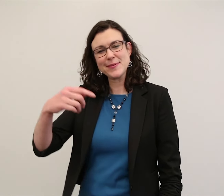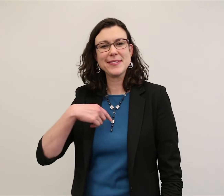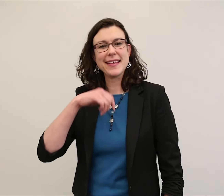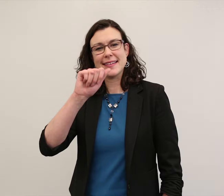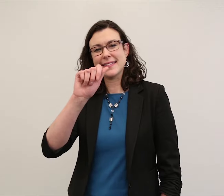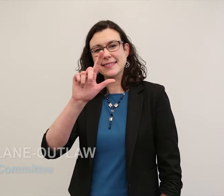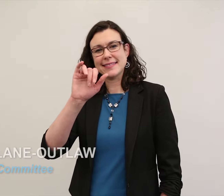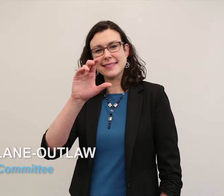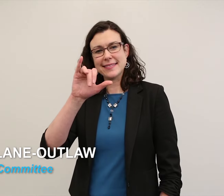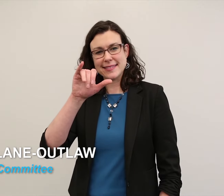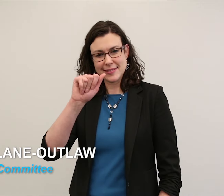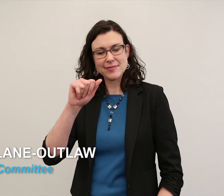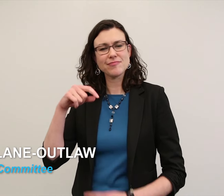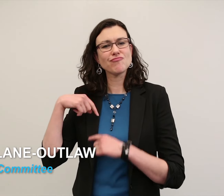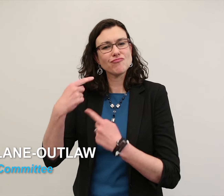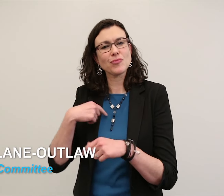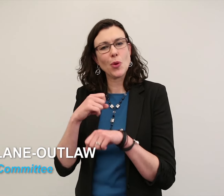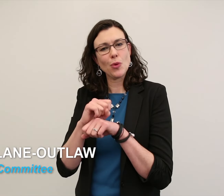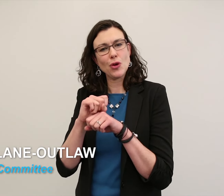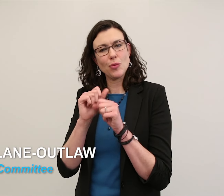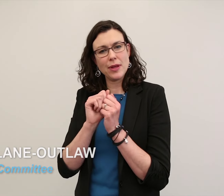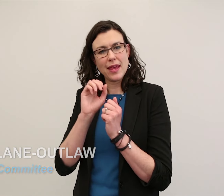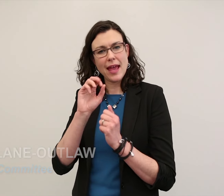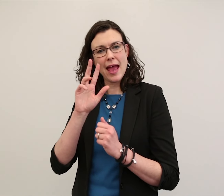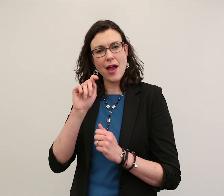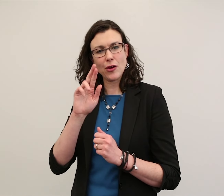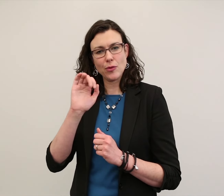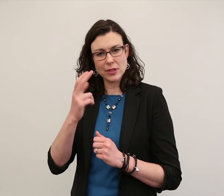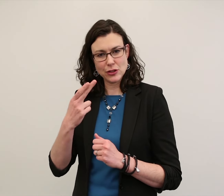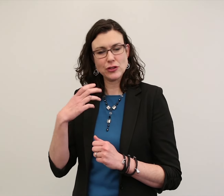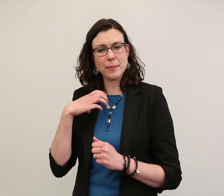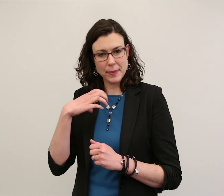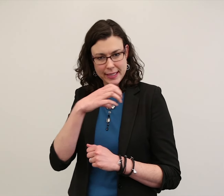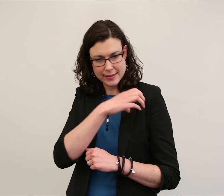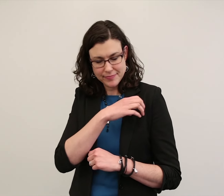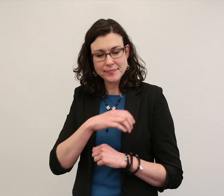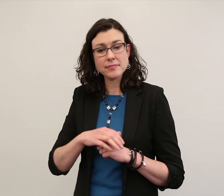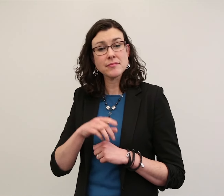Hello, I’m Alicia and I’ve been working with the Outreach committee.